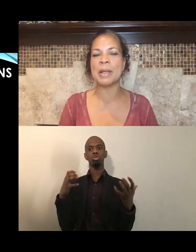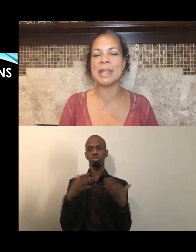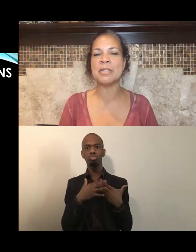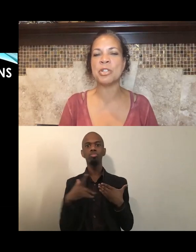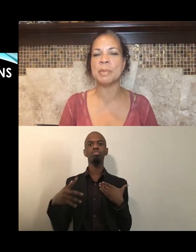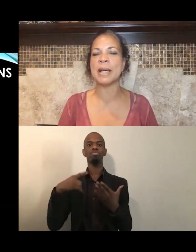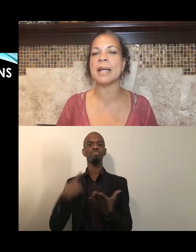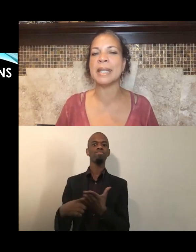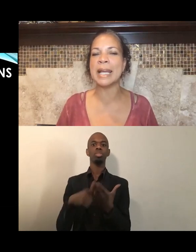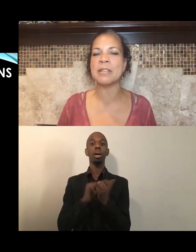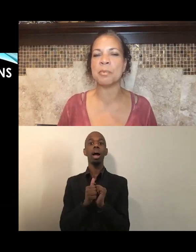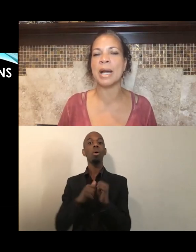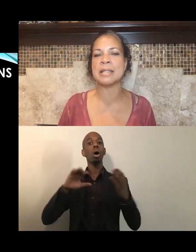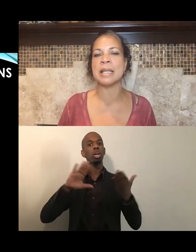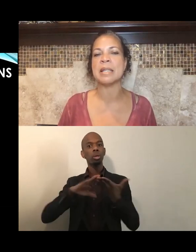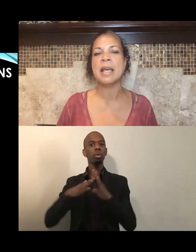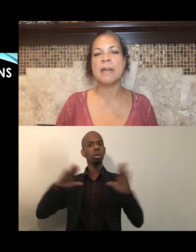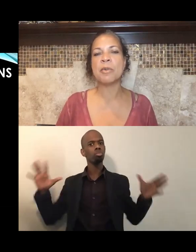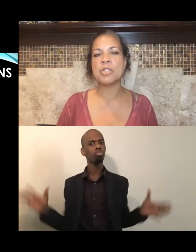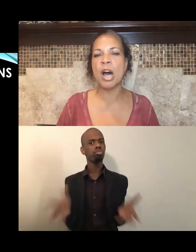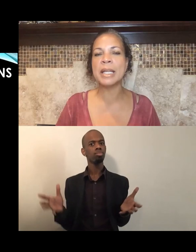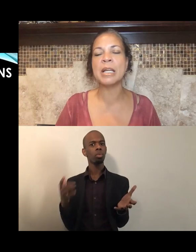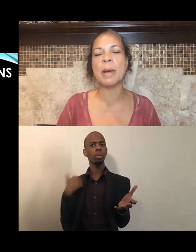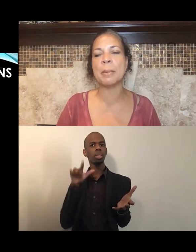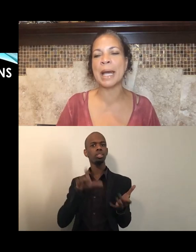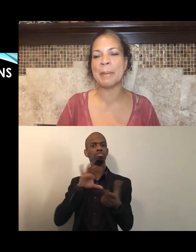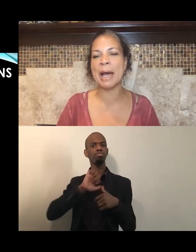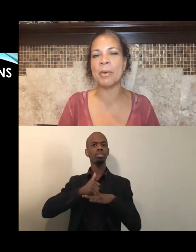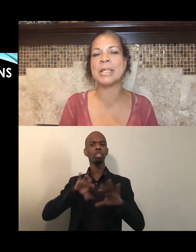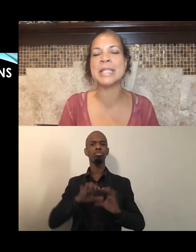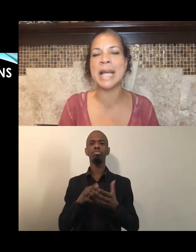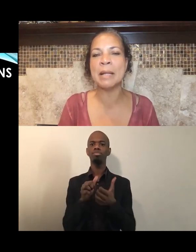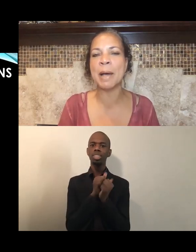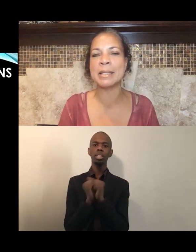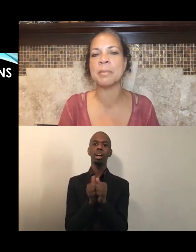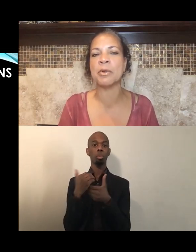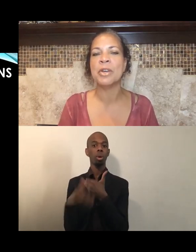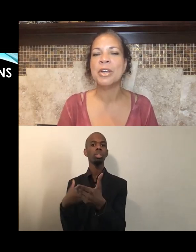but this should be a collective process. If we're talking about Black Power, it's not possible,